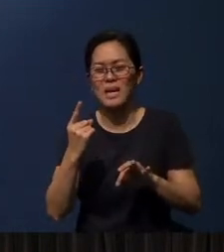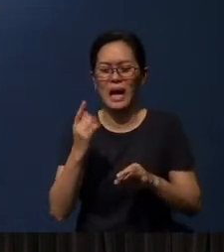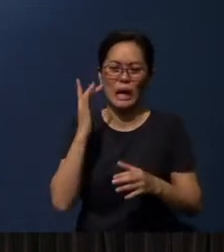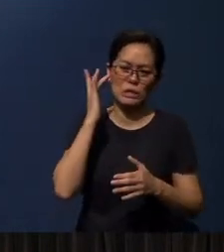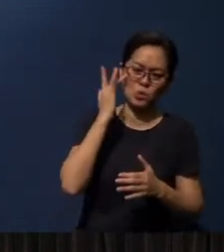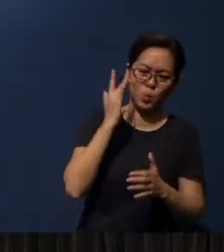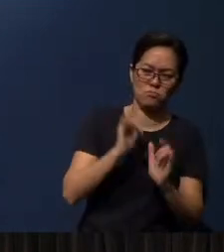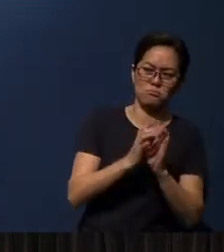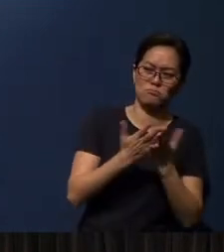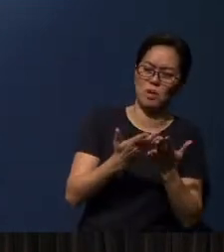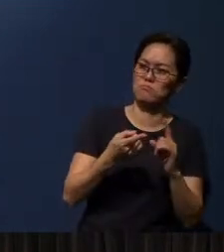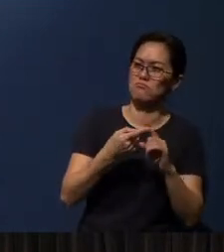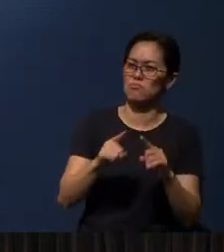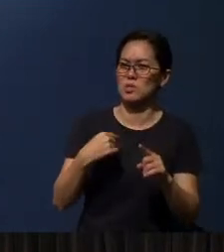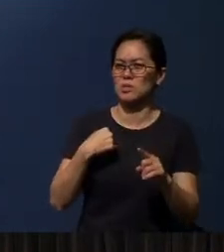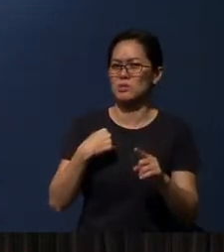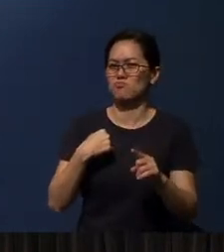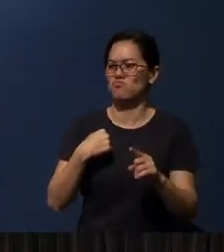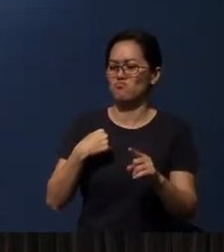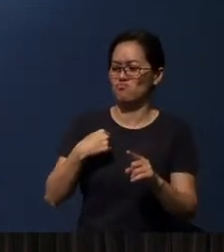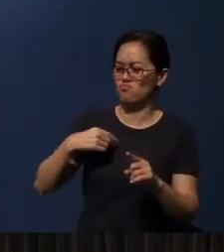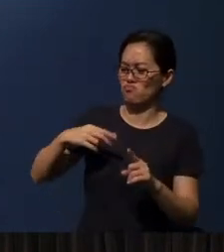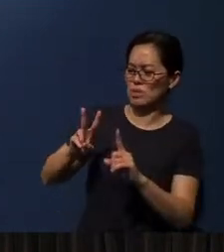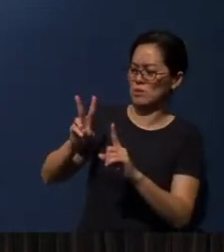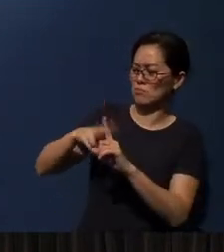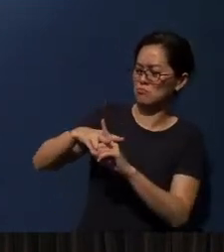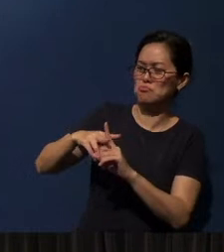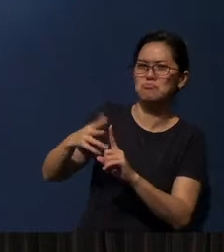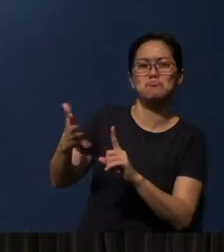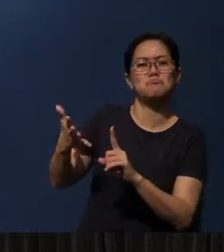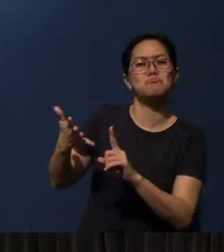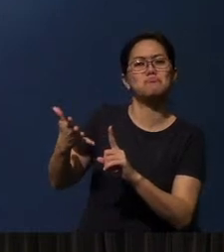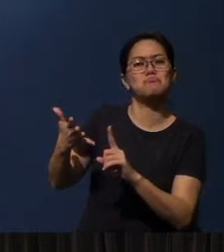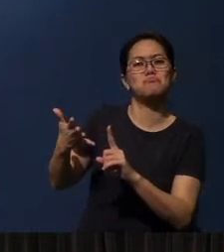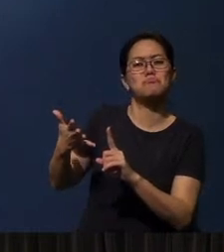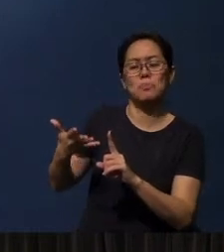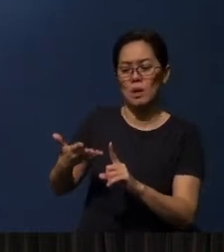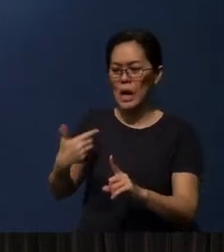but I have not yet applied the Bible into my life. I want wisdom.”